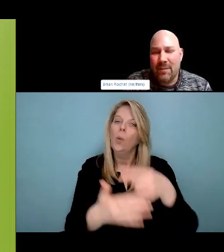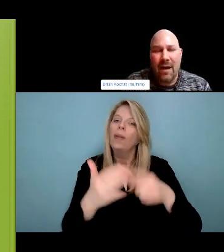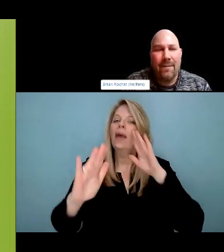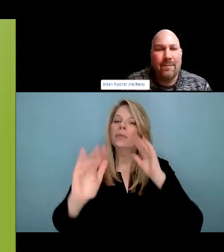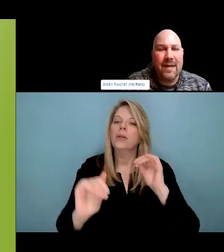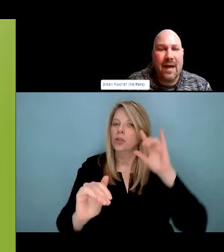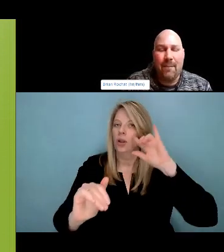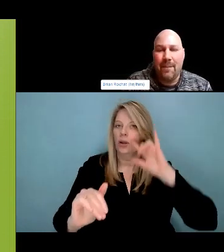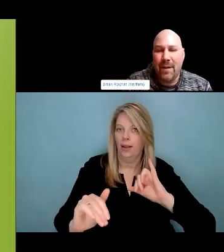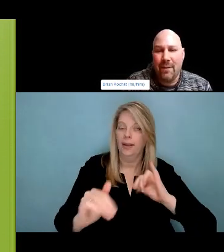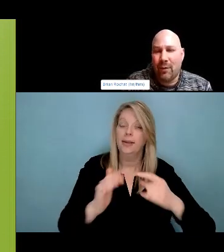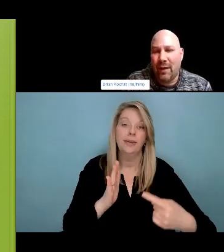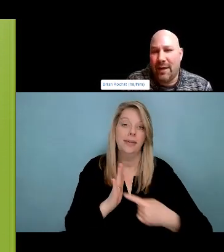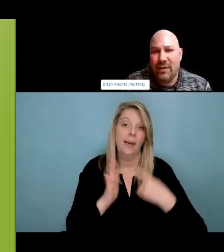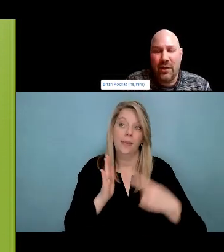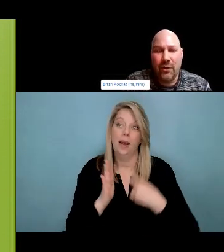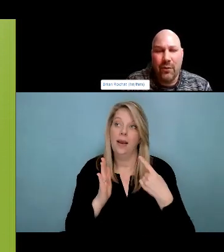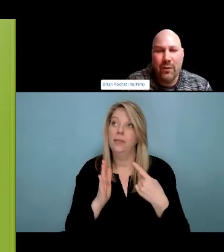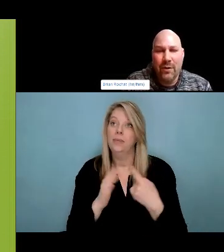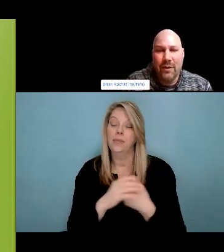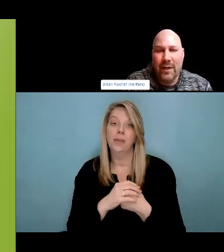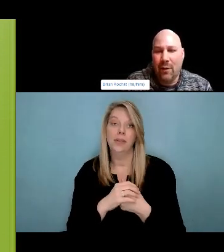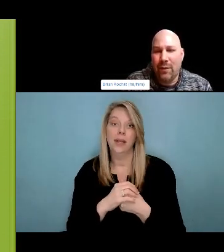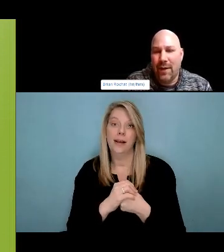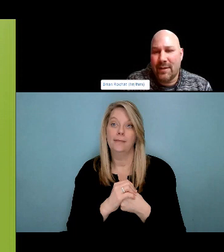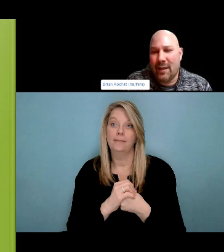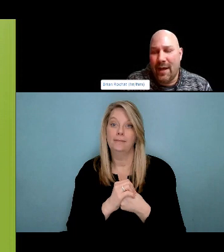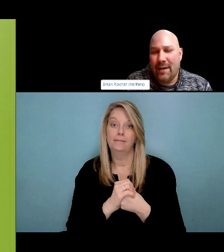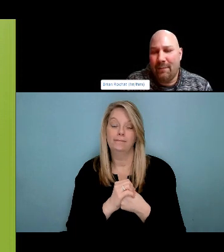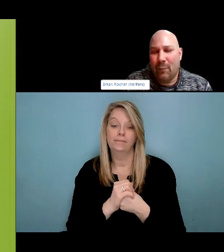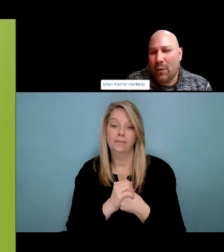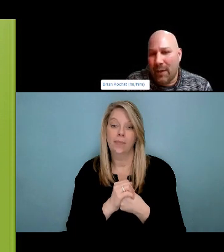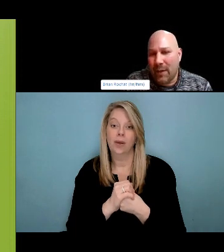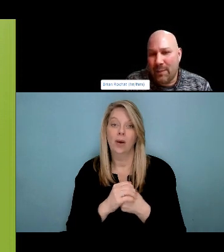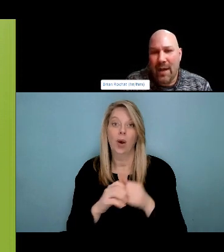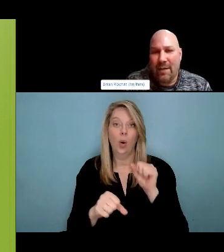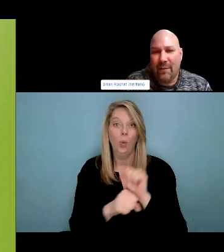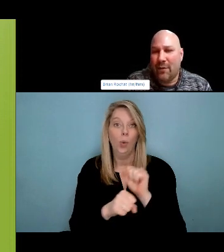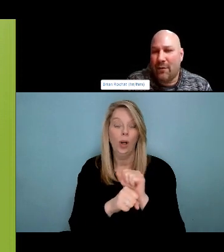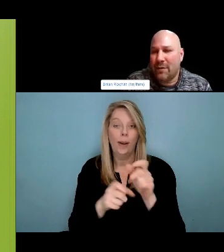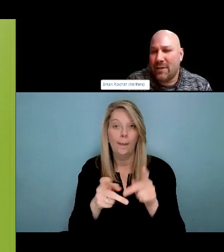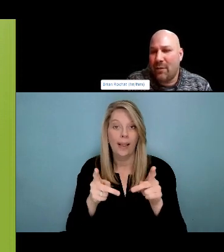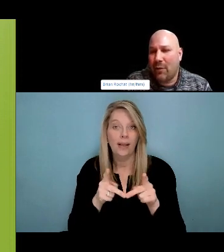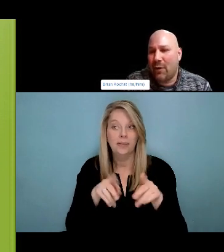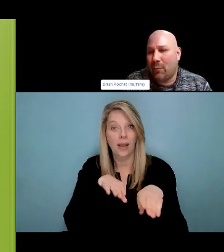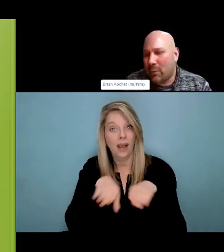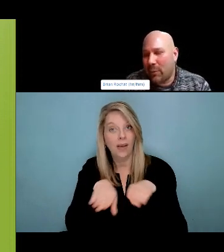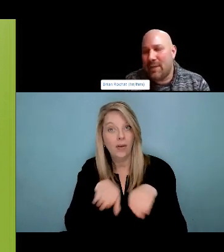doesn't make them any less deserving of love. Which has really driven me in this overdose